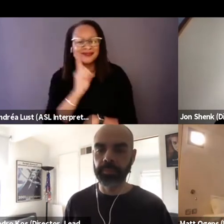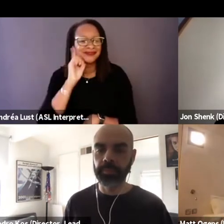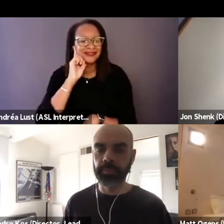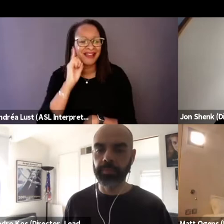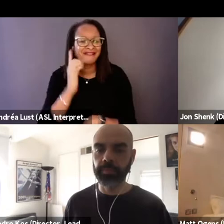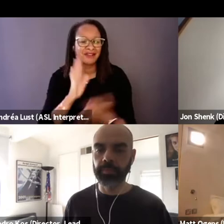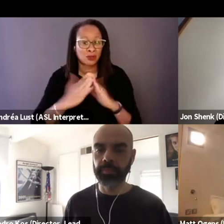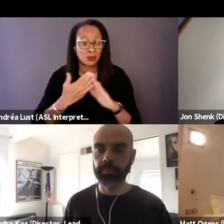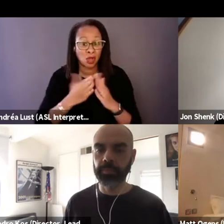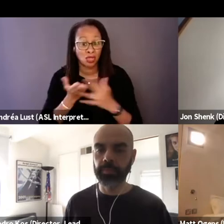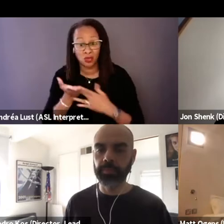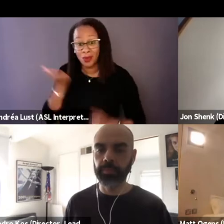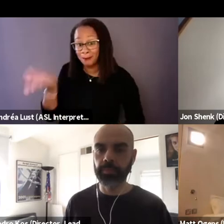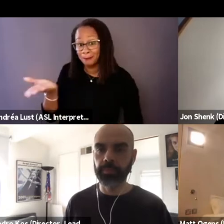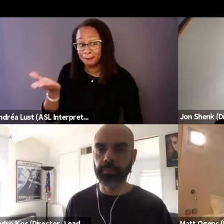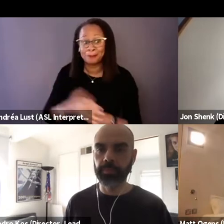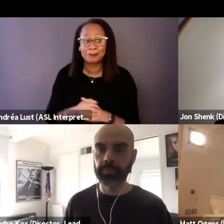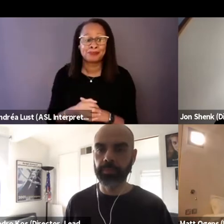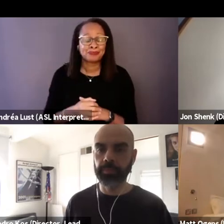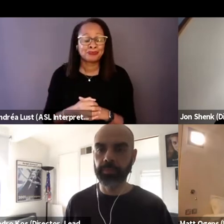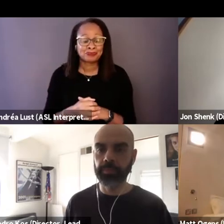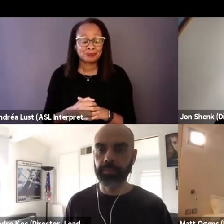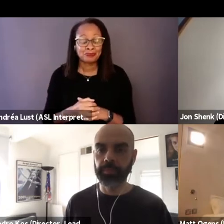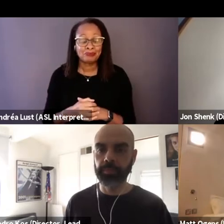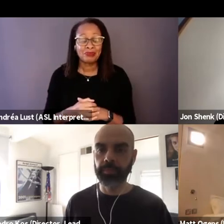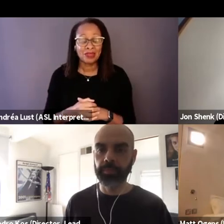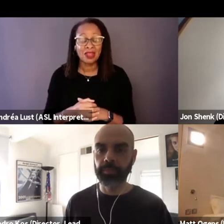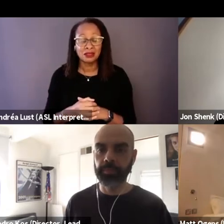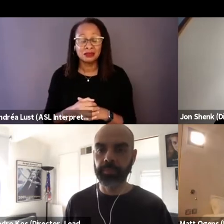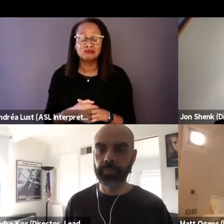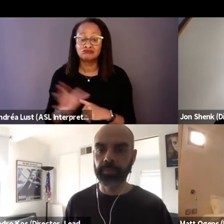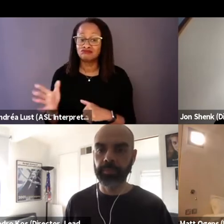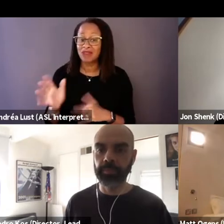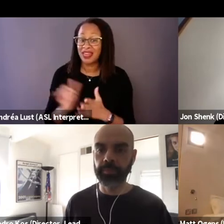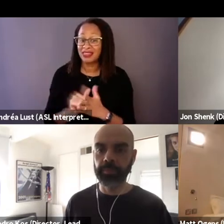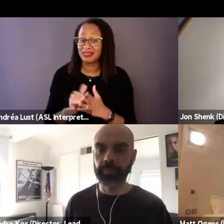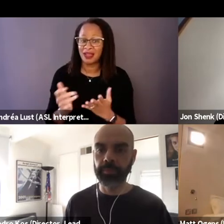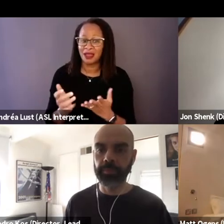through him and it just wanted to tell the story.